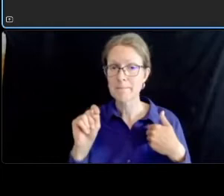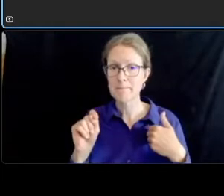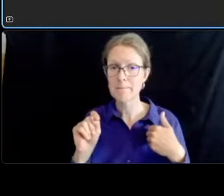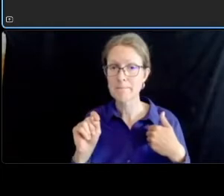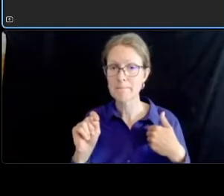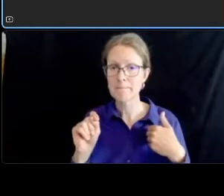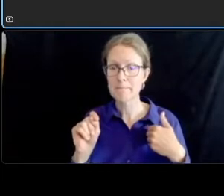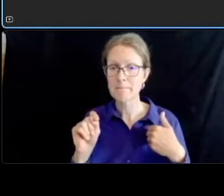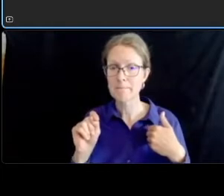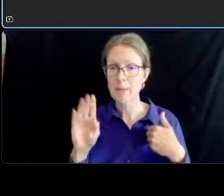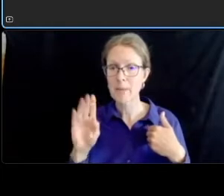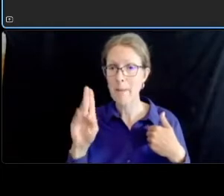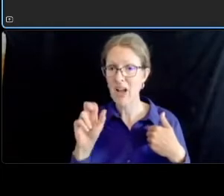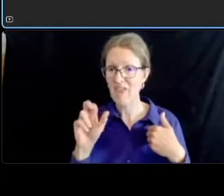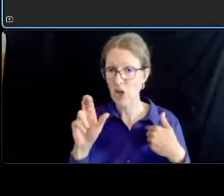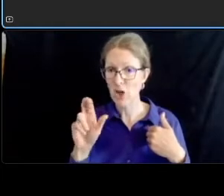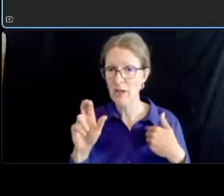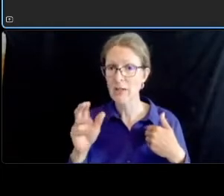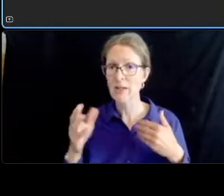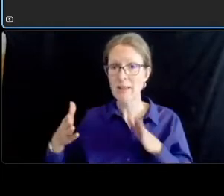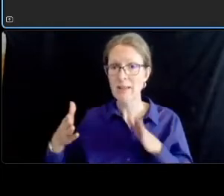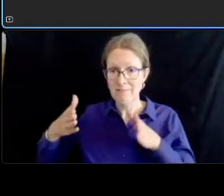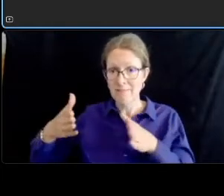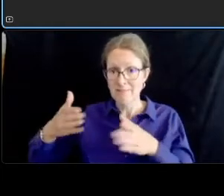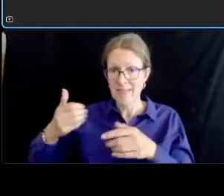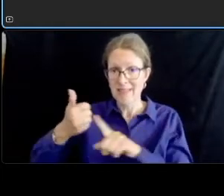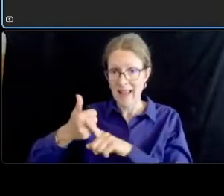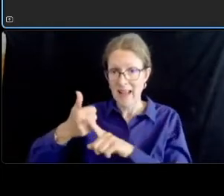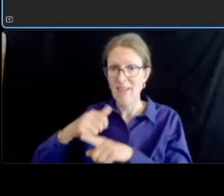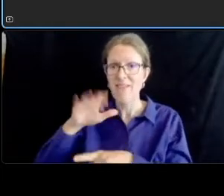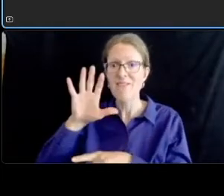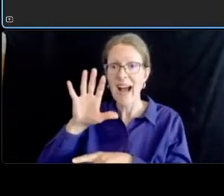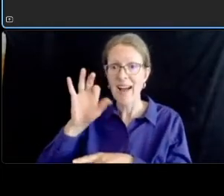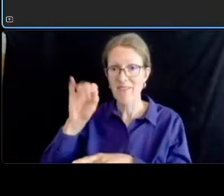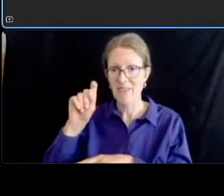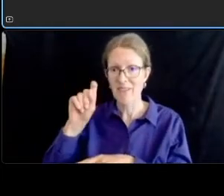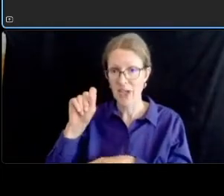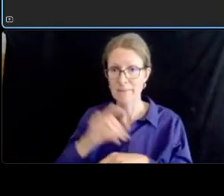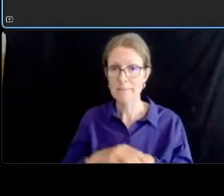where we have parking we'll have a four foot wide bike lane and a two and a half the buffer and